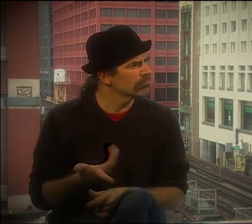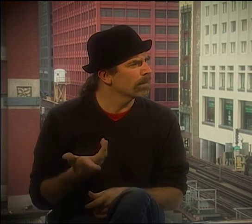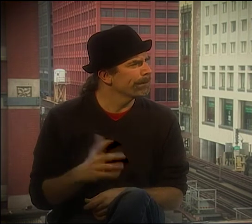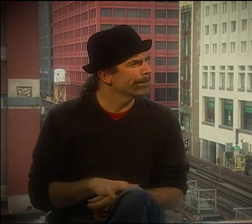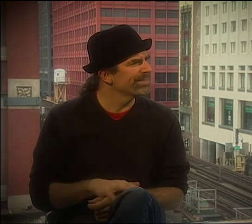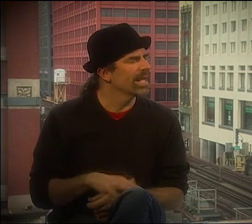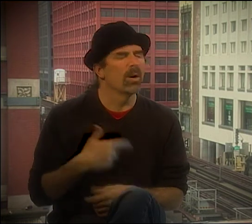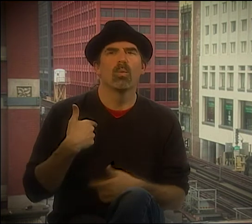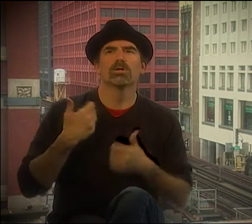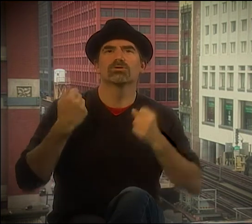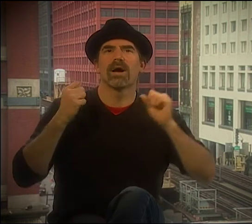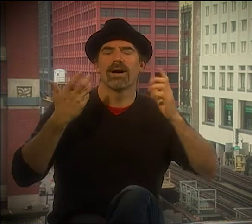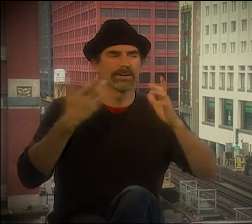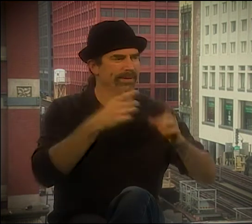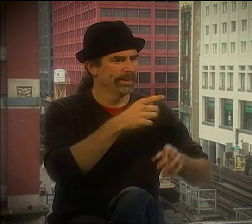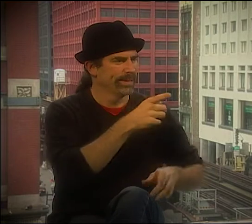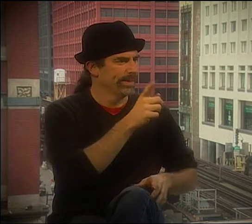I WASN'T SURE IF I WAS GOOD ENOUGH TO BE IN IT.